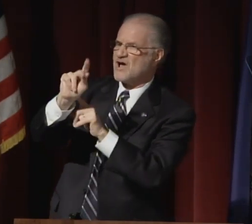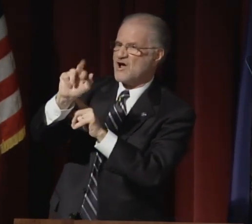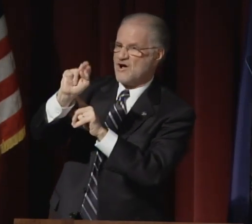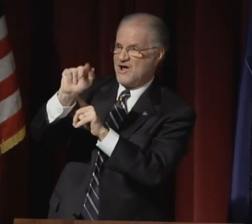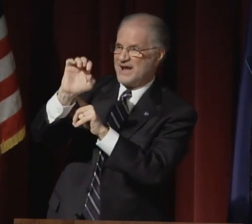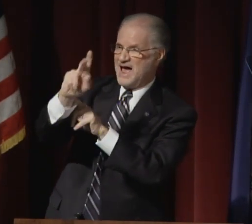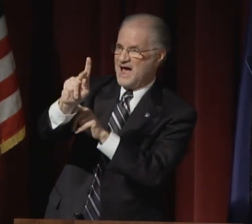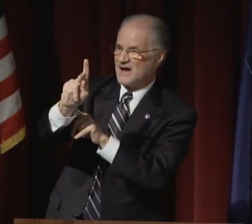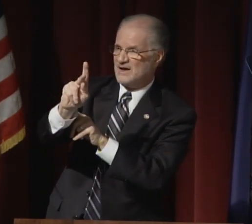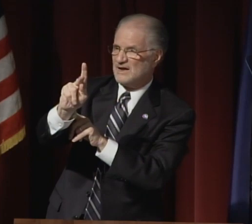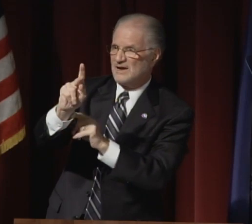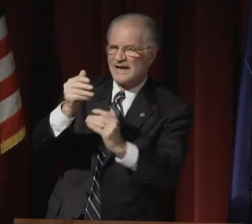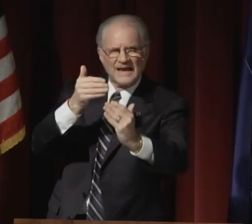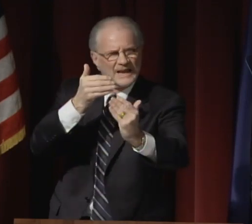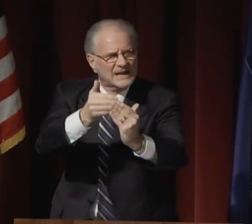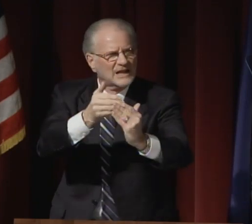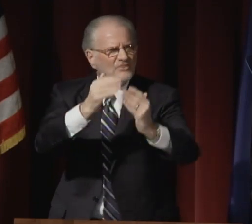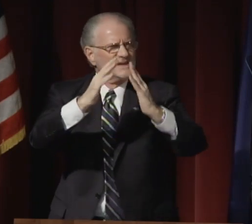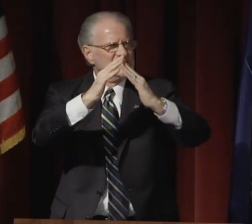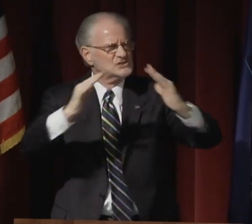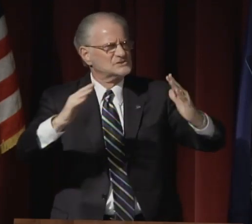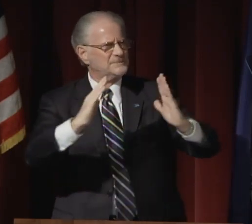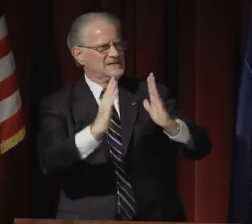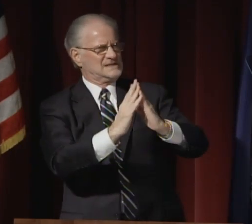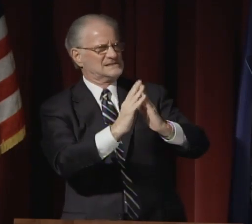First consider the temple complex of Karnak